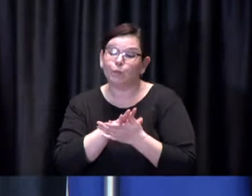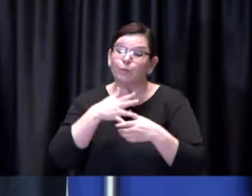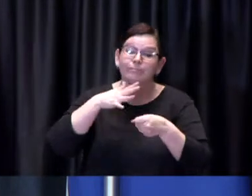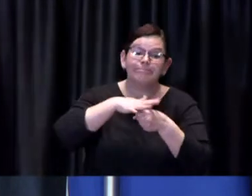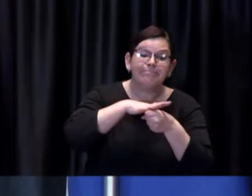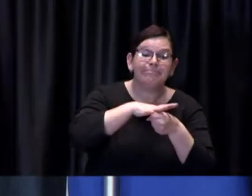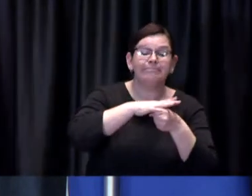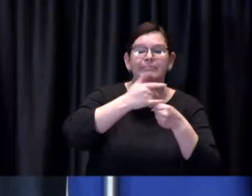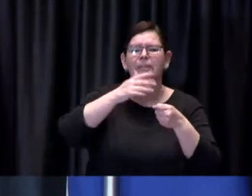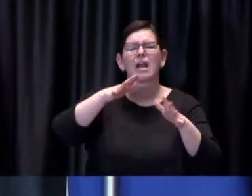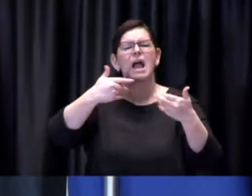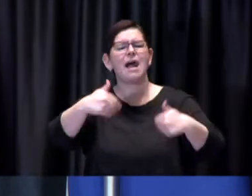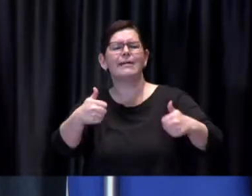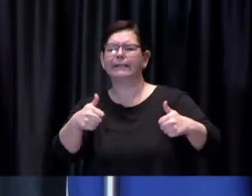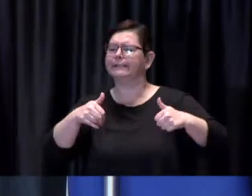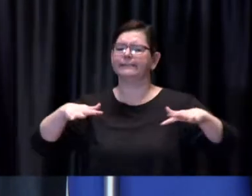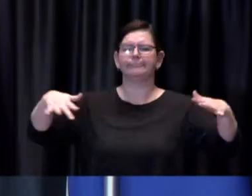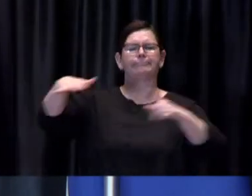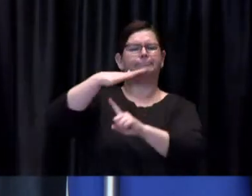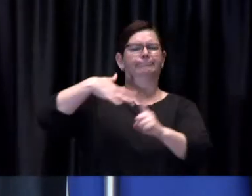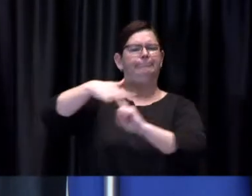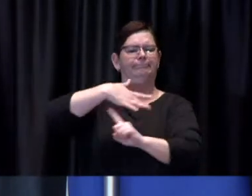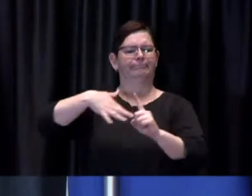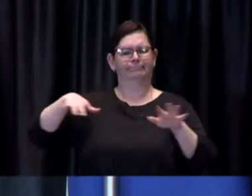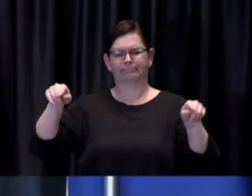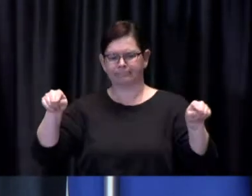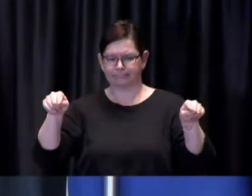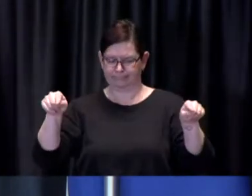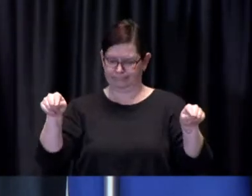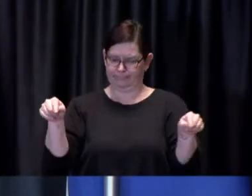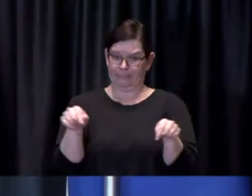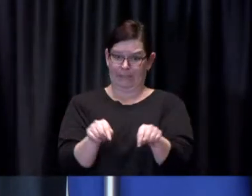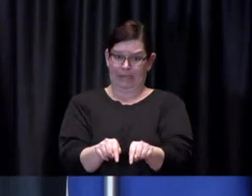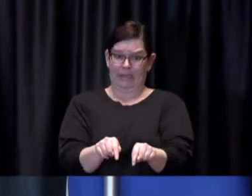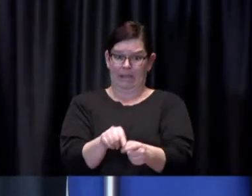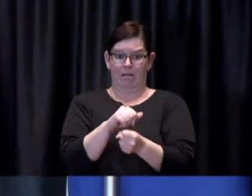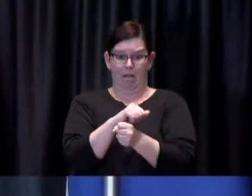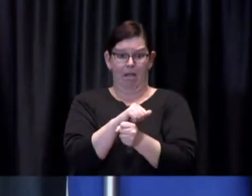uh given that you know COVID-19 has been this rapidly evolving science and